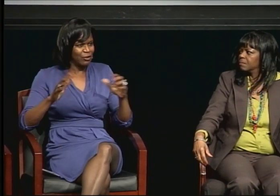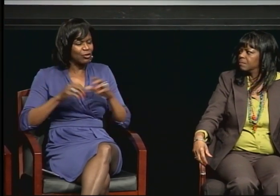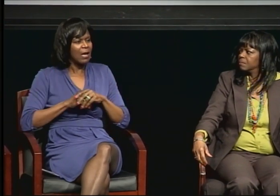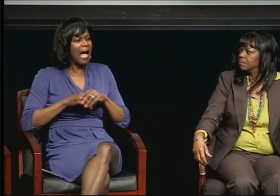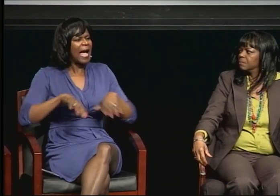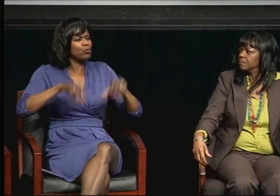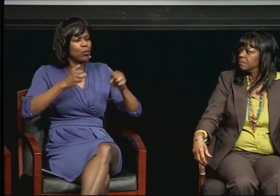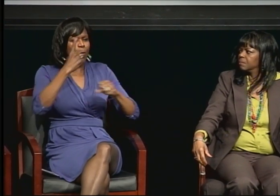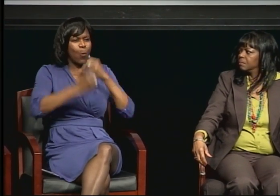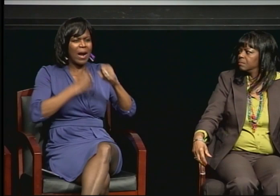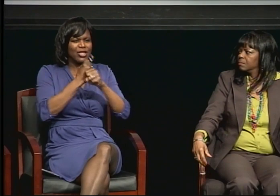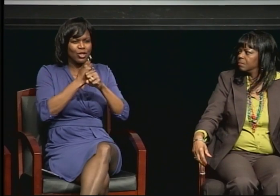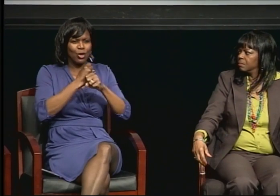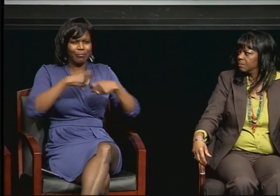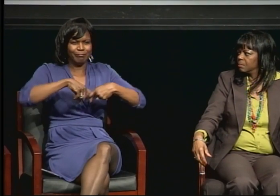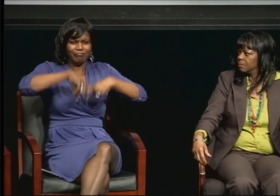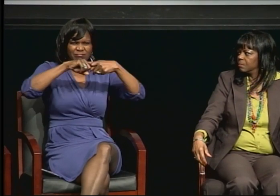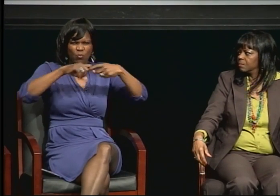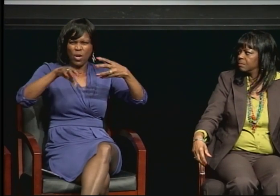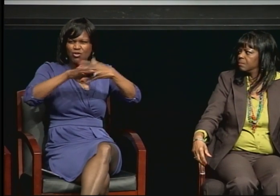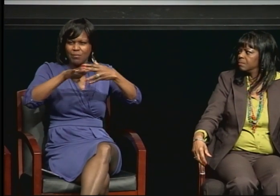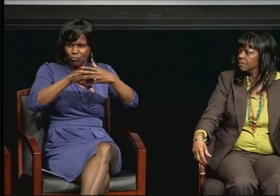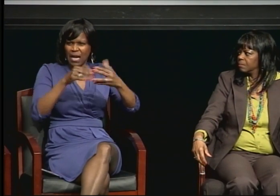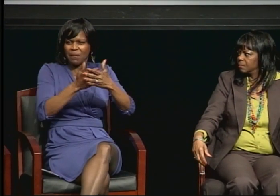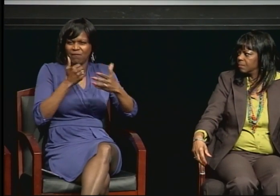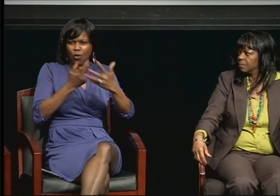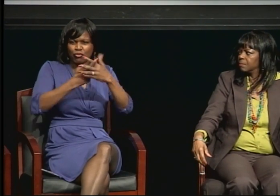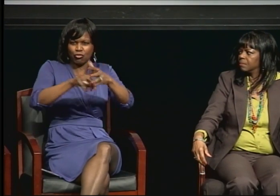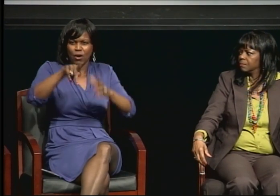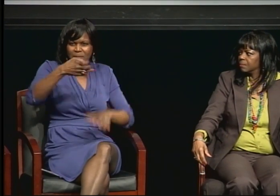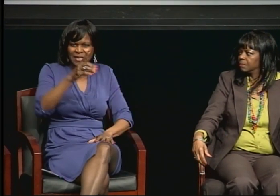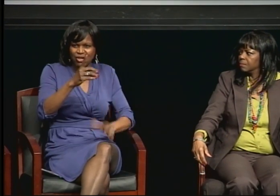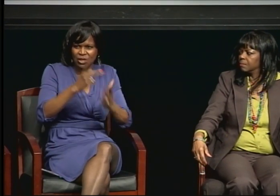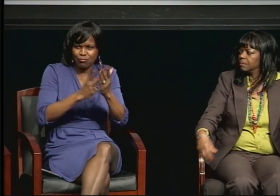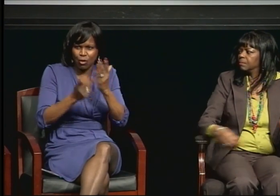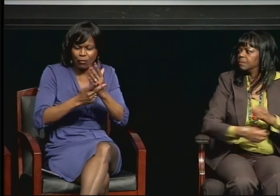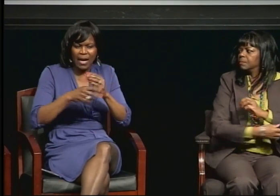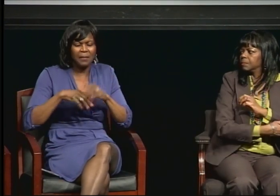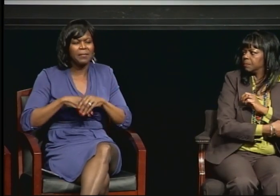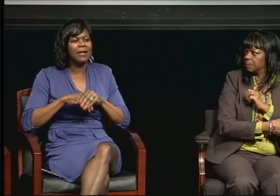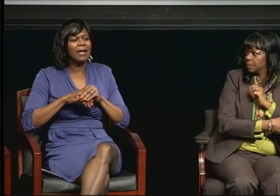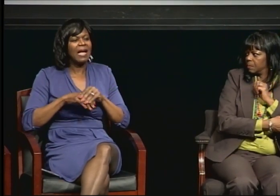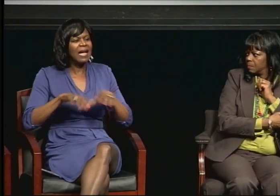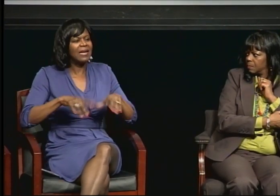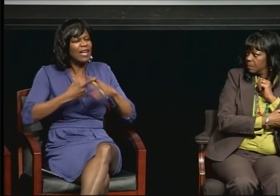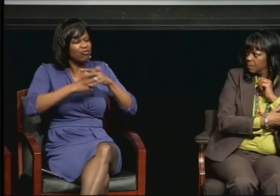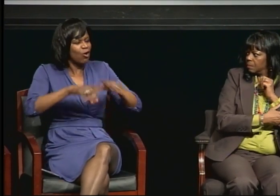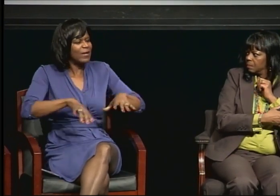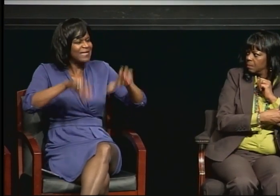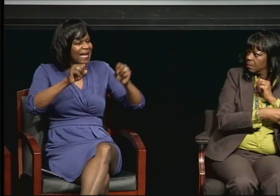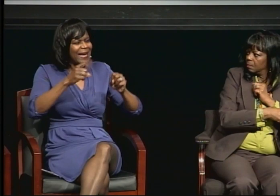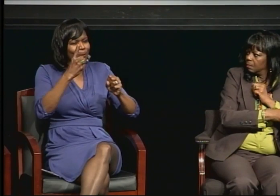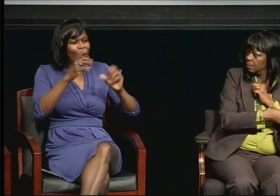And I started taking one class at a time. Because I have always worked. I've never had the luxury of not working.